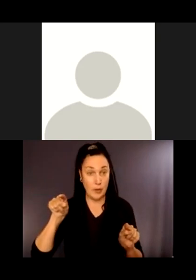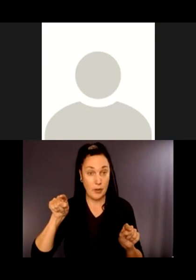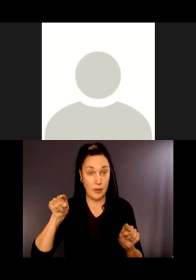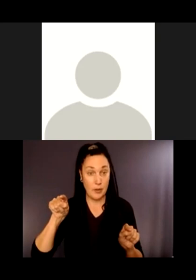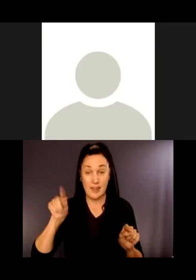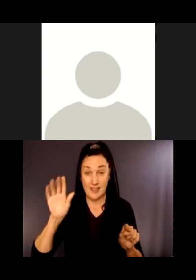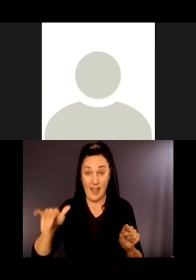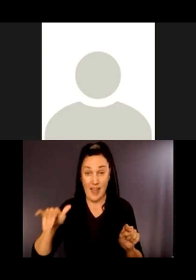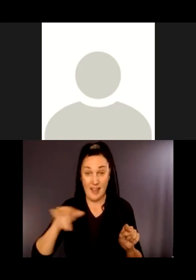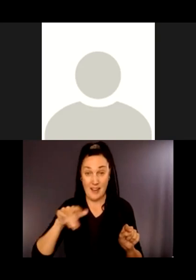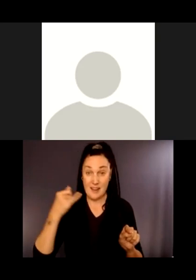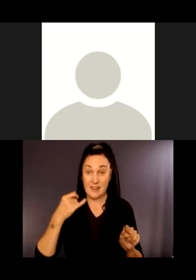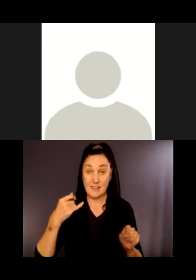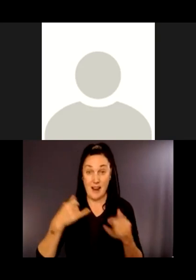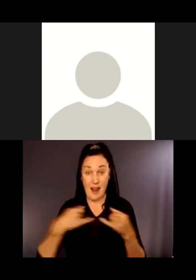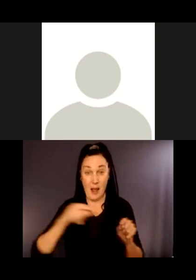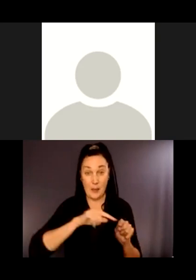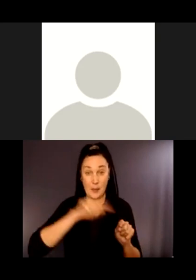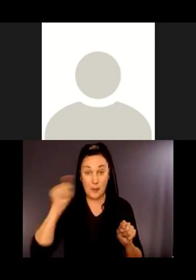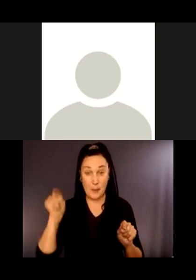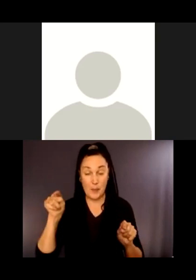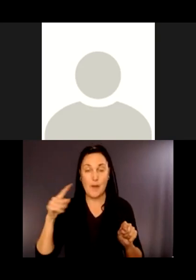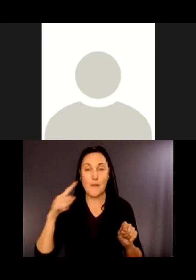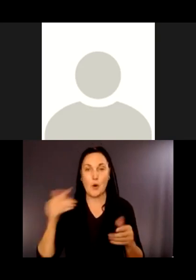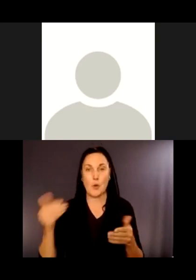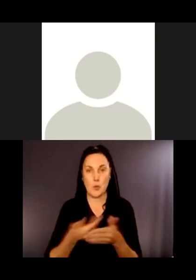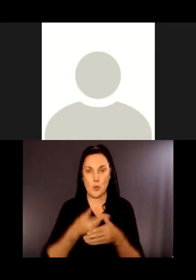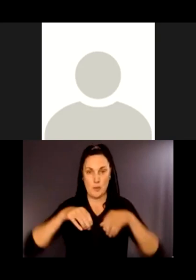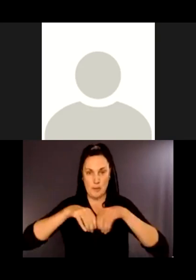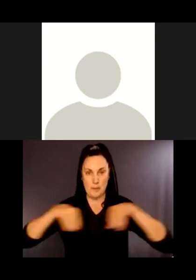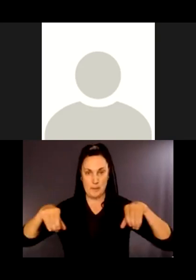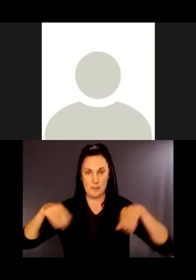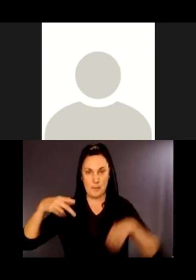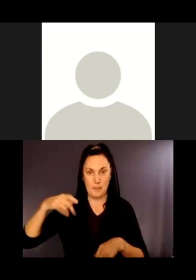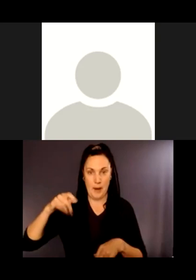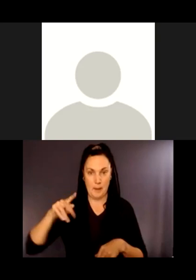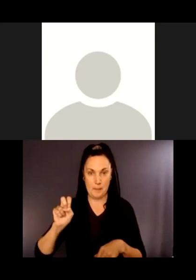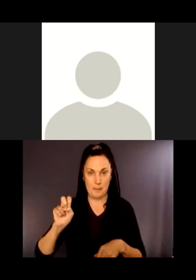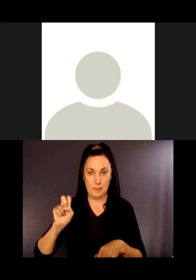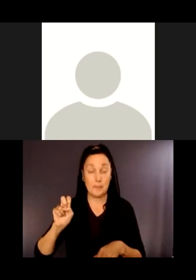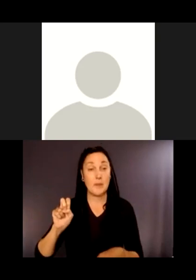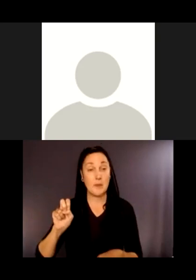That smooth, arced line is the new pipe. Now, what you're probably going to notice is that the smooth,